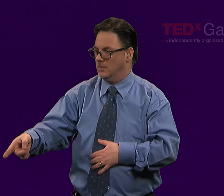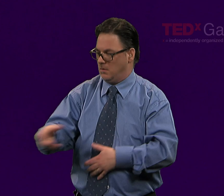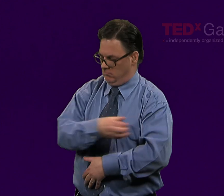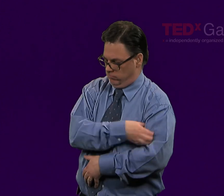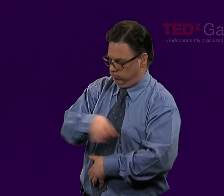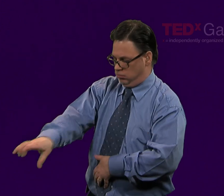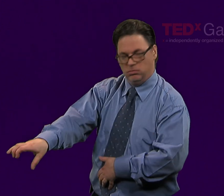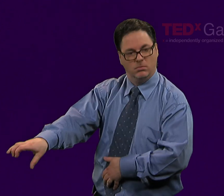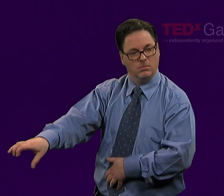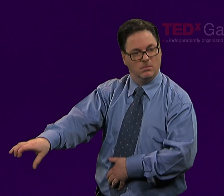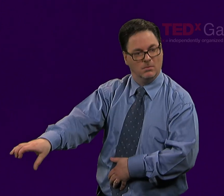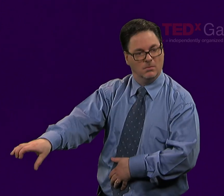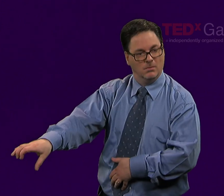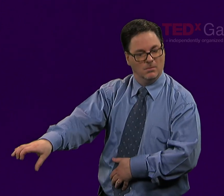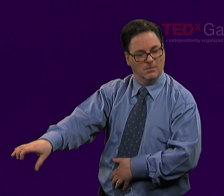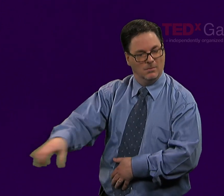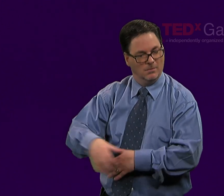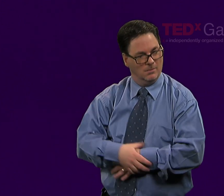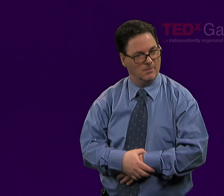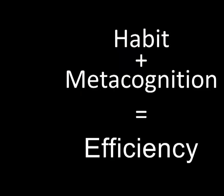by teaching them these metacognitive skills.